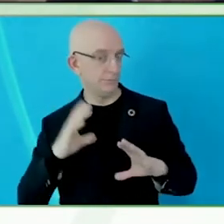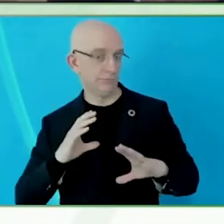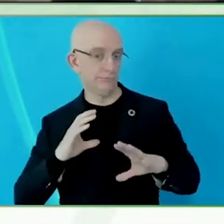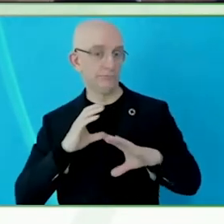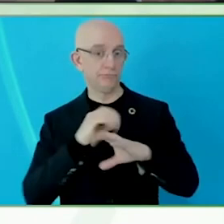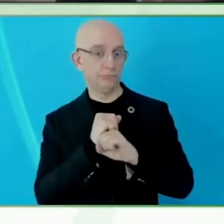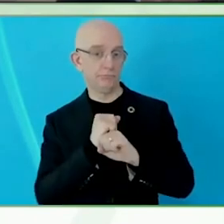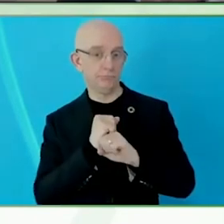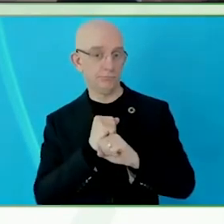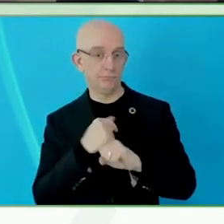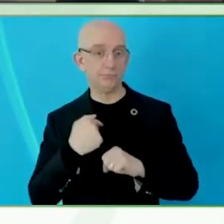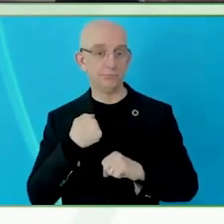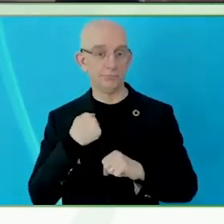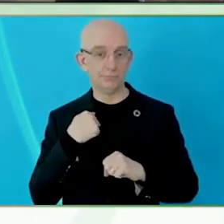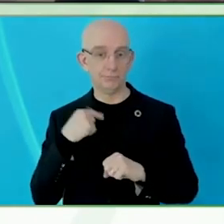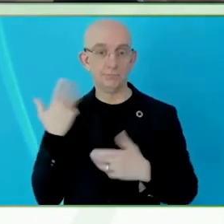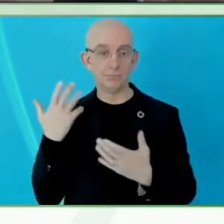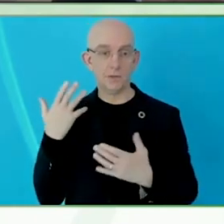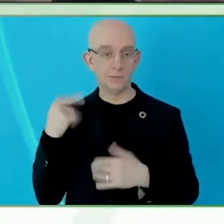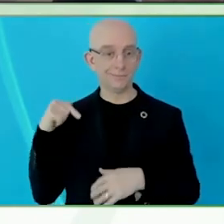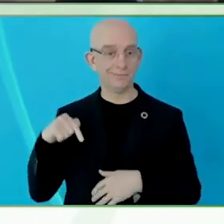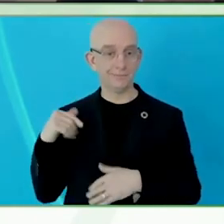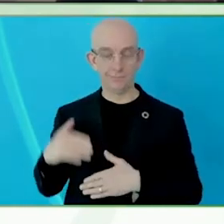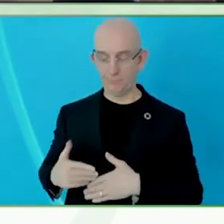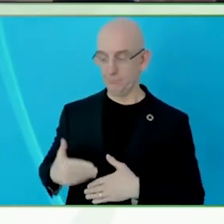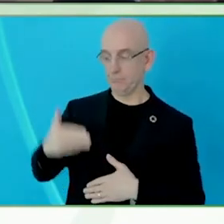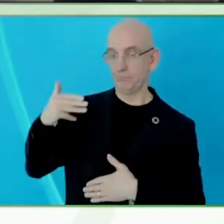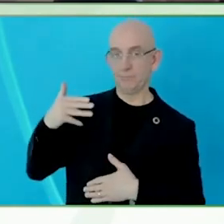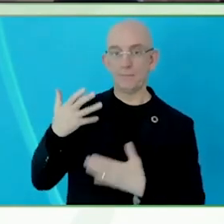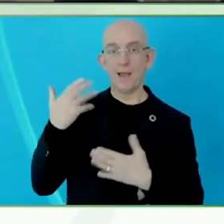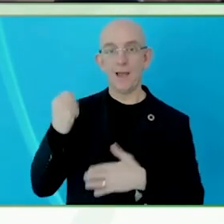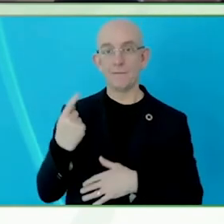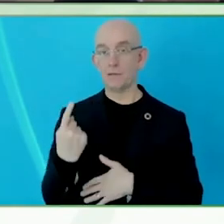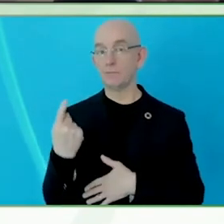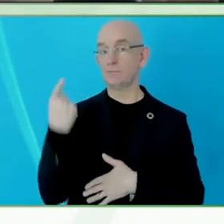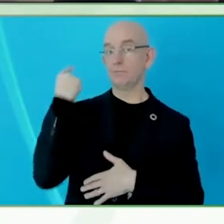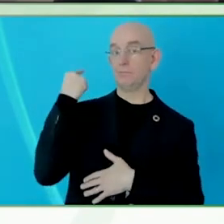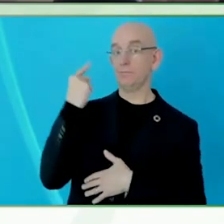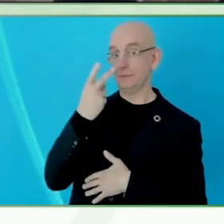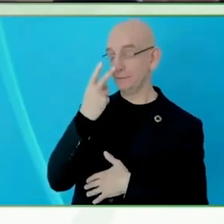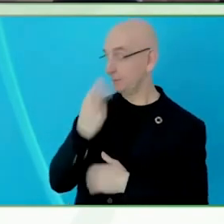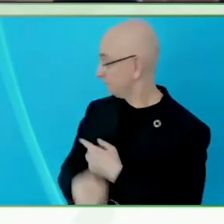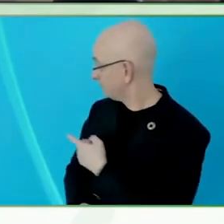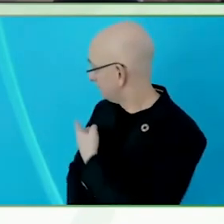stellar sources. Thank you. Thank you for talking about the telescope.